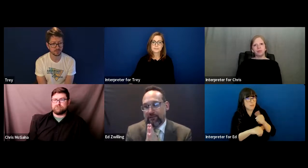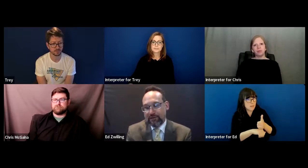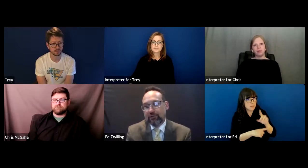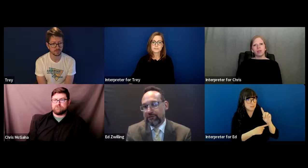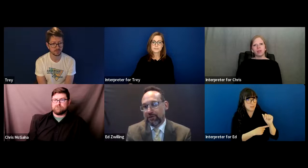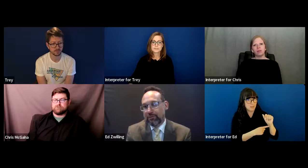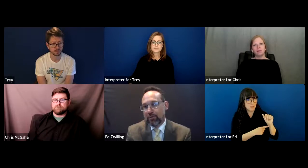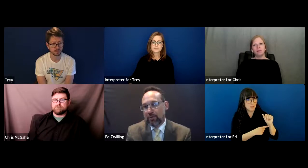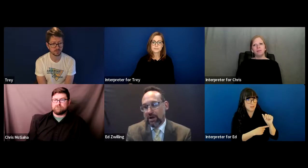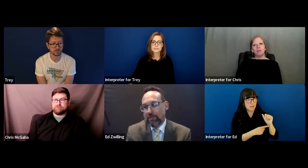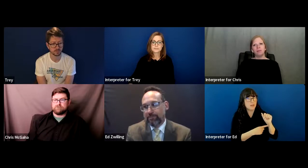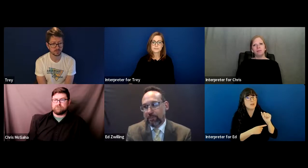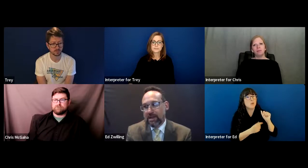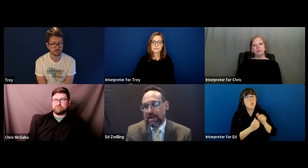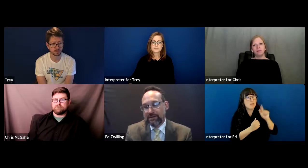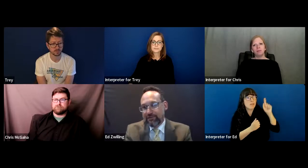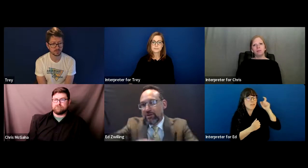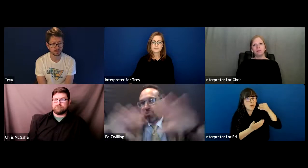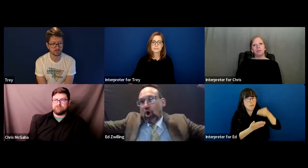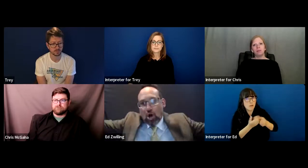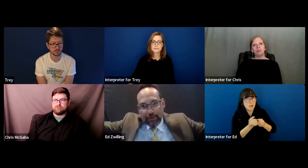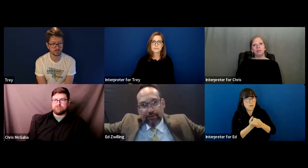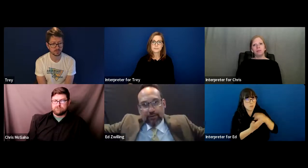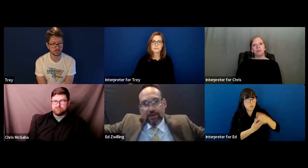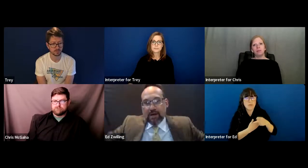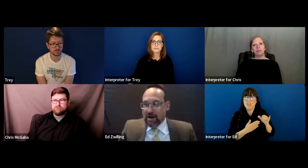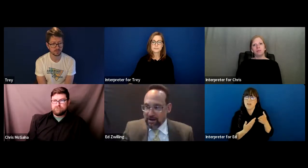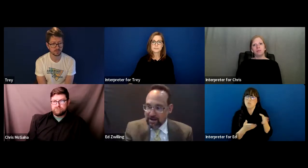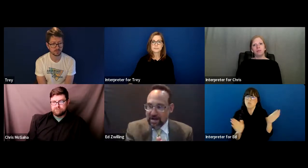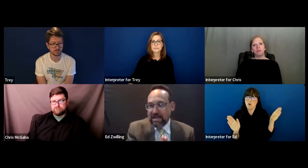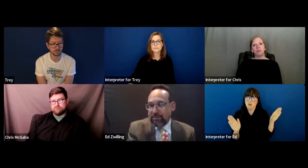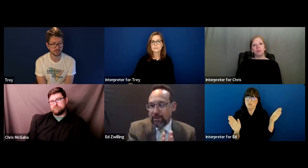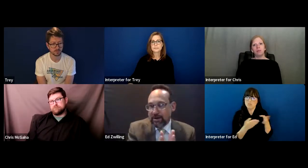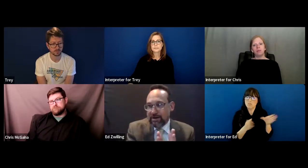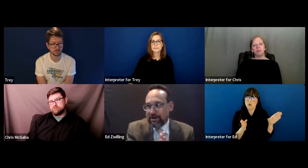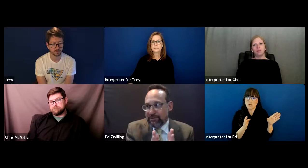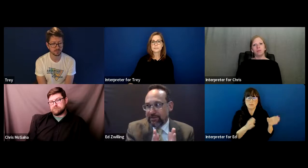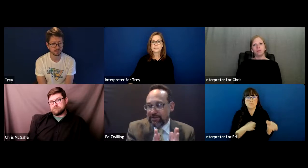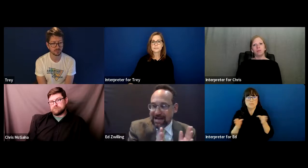in a federally funded program and it's very broad.